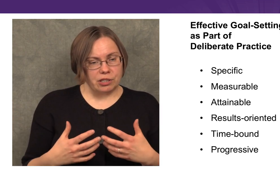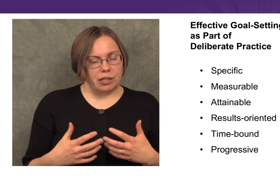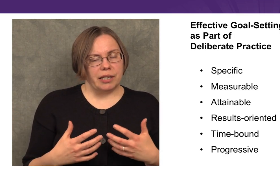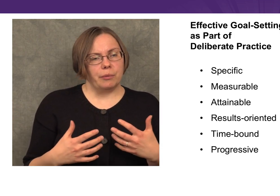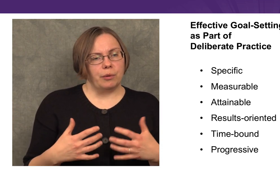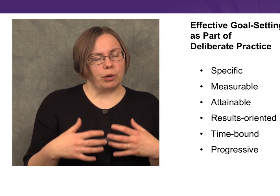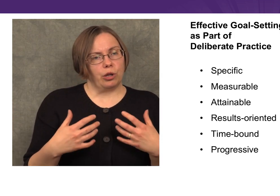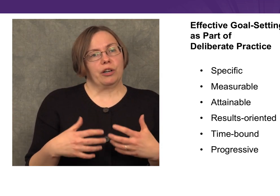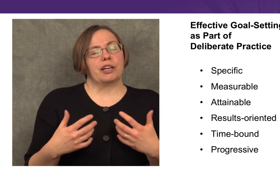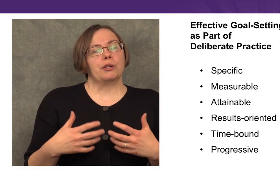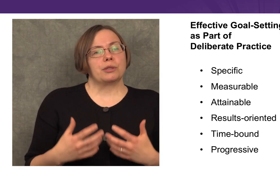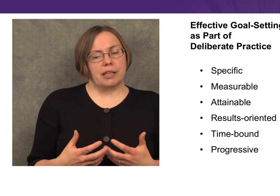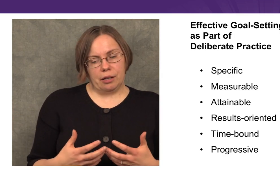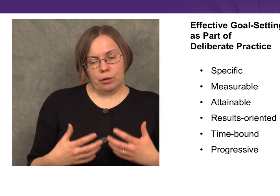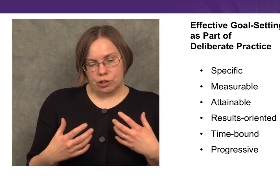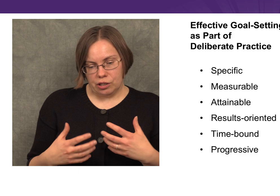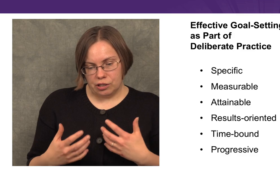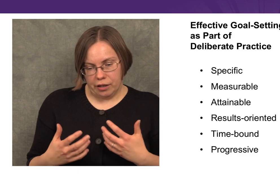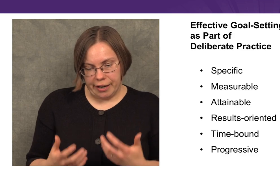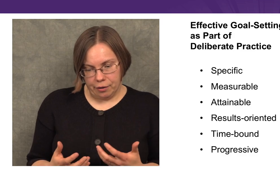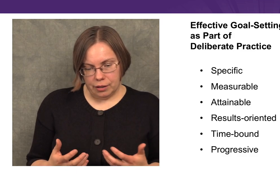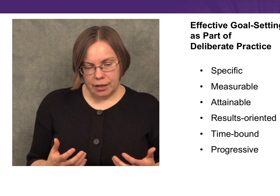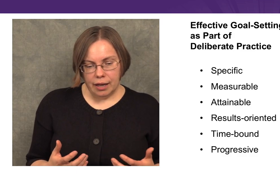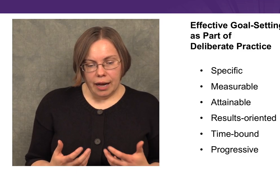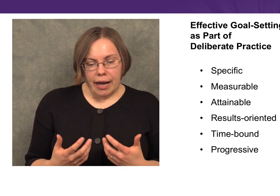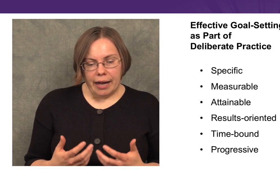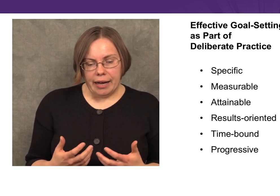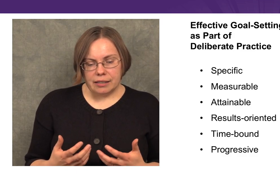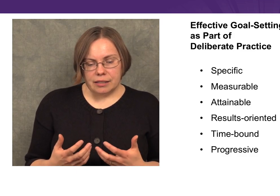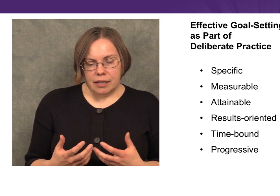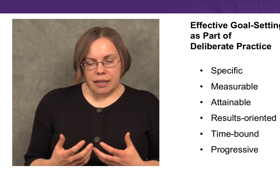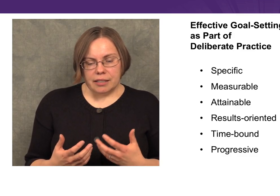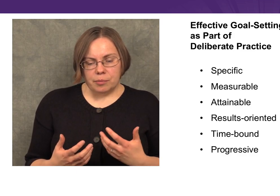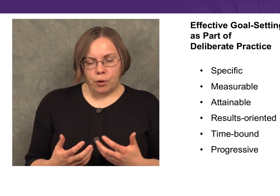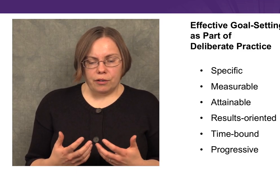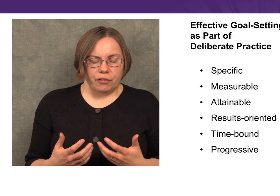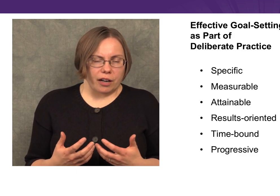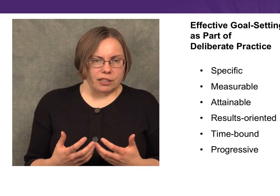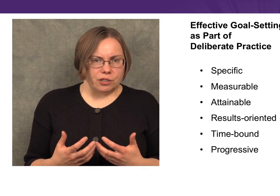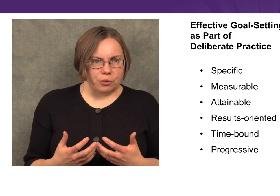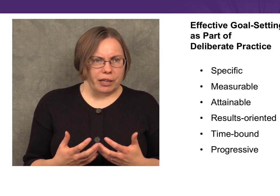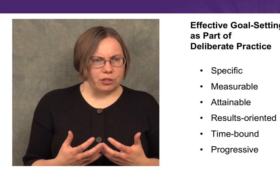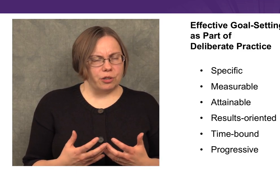especially when we’re learning a new skill or just starting out, and it’s important for us to make sure